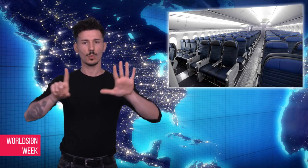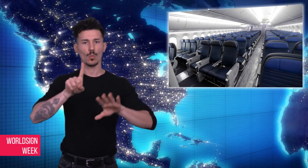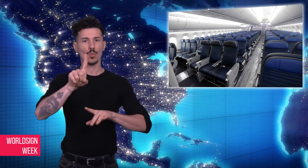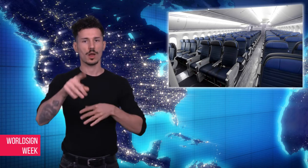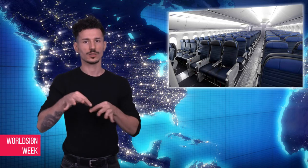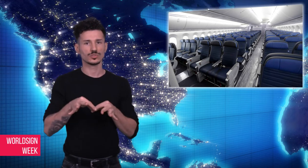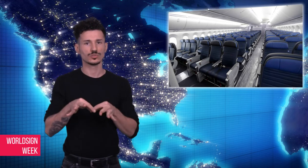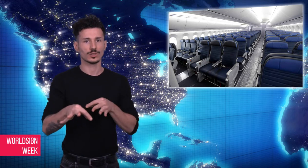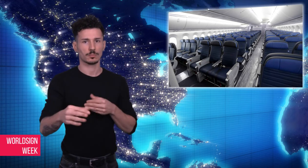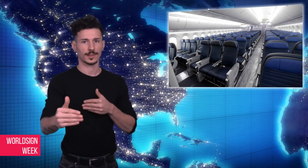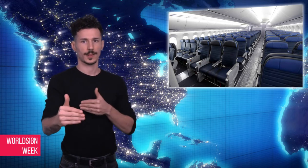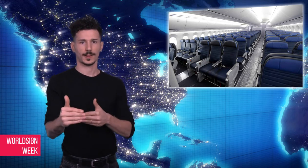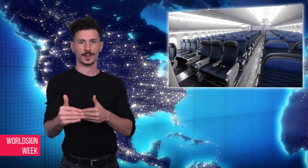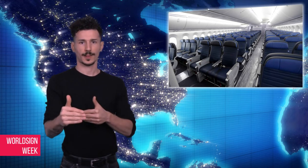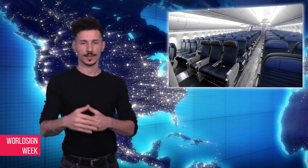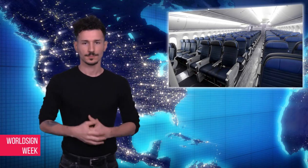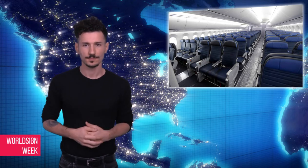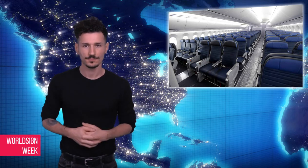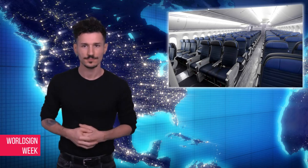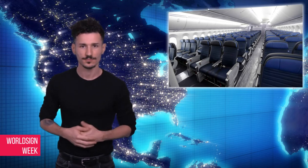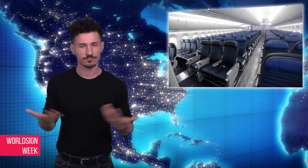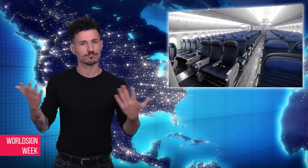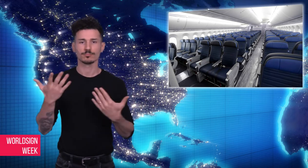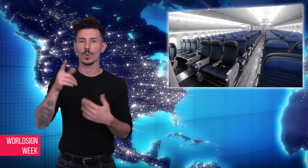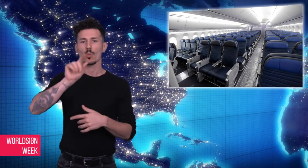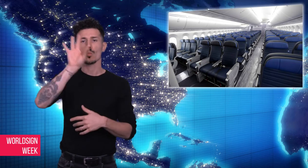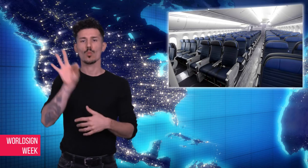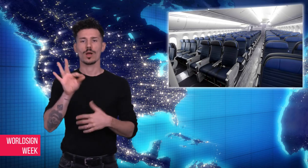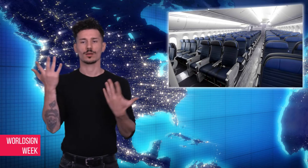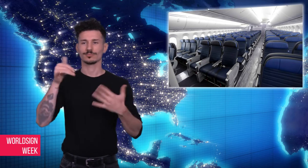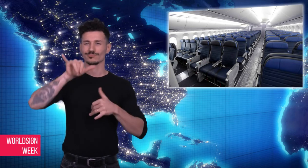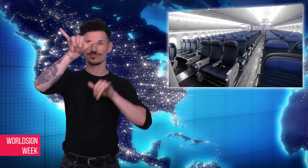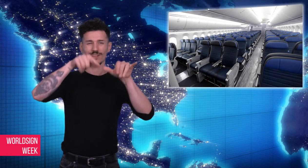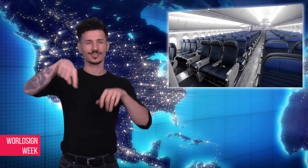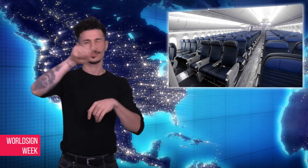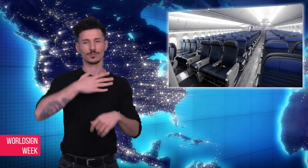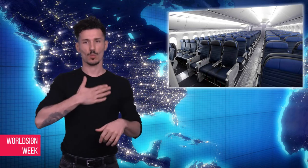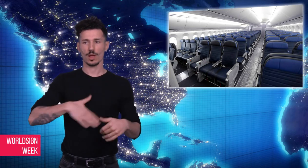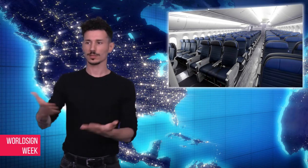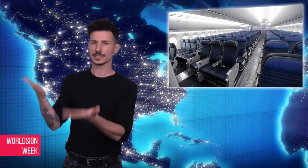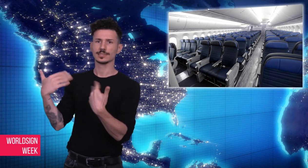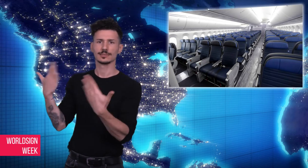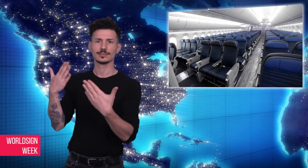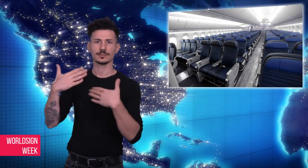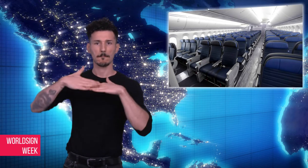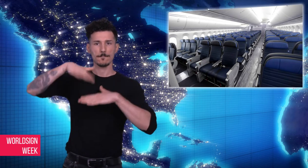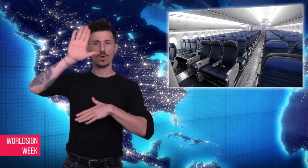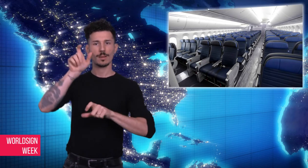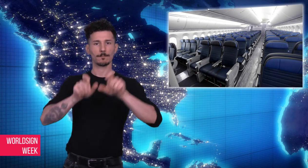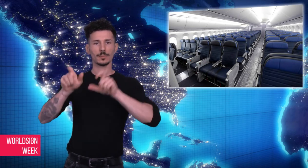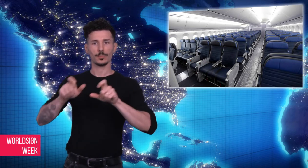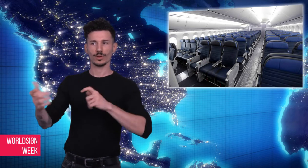accommodate more people within the same airplane space. A